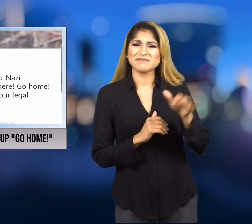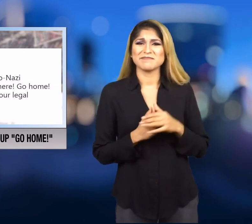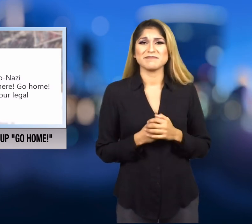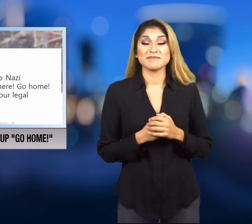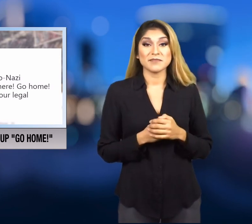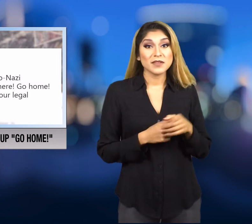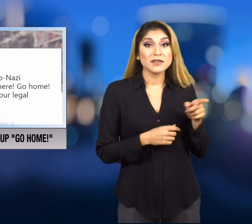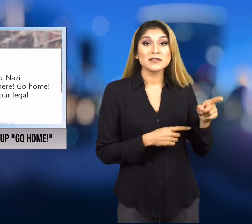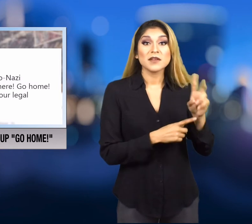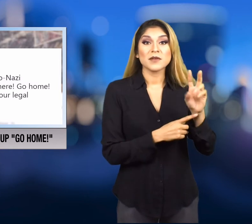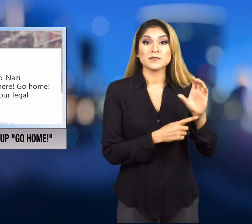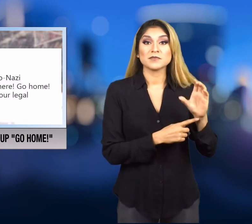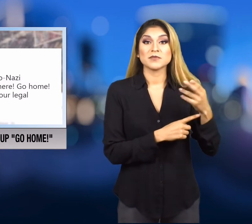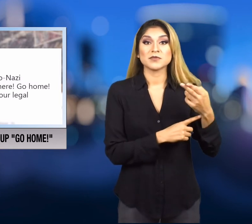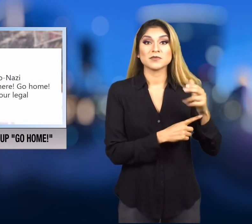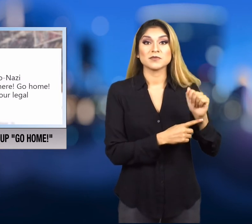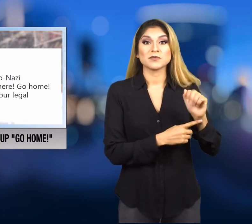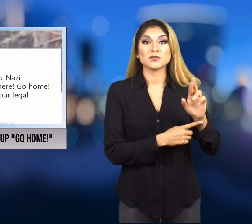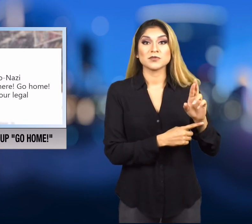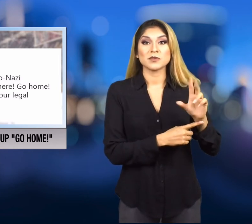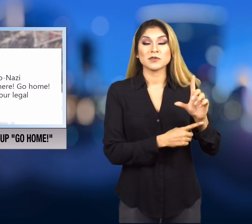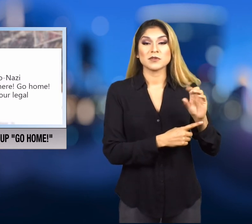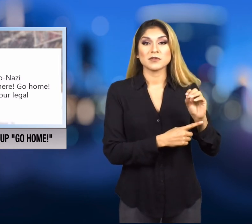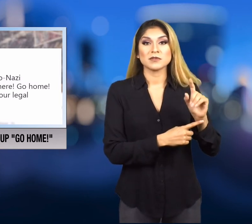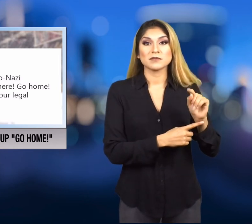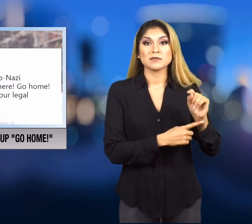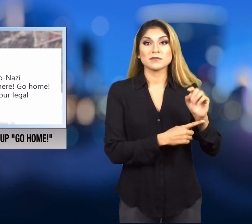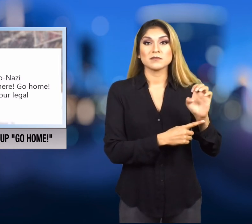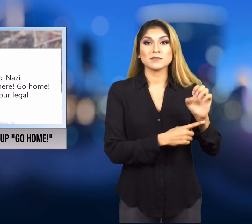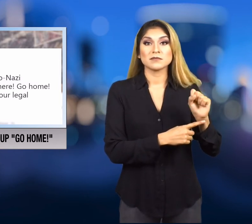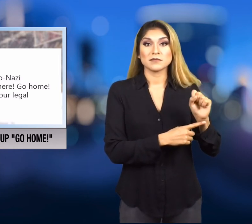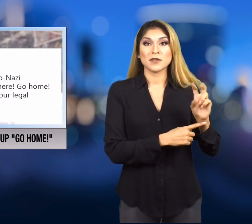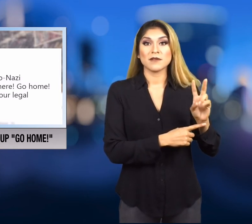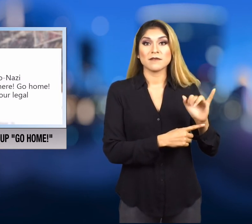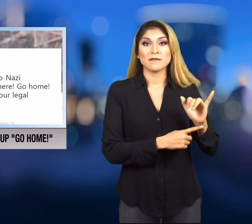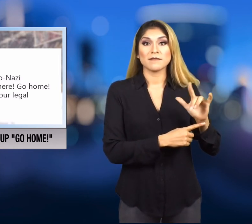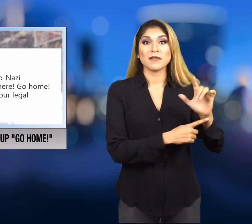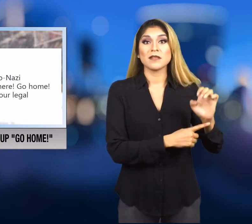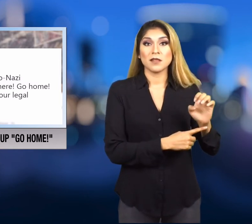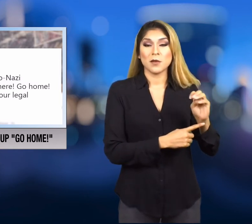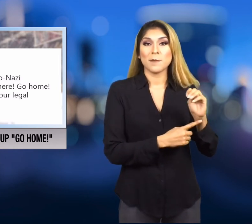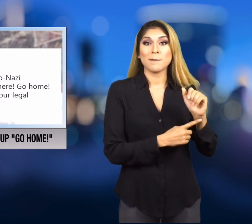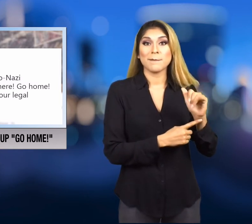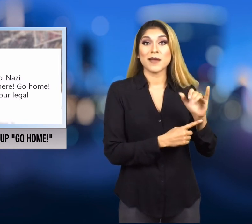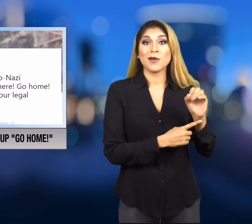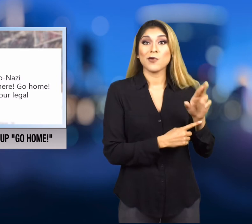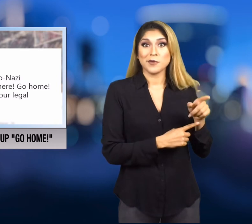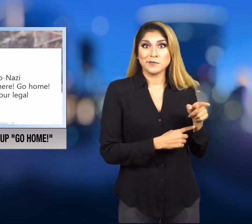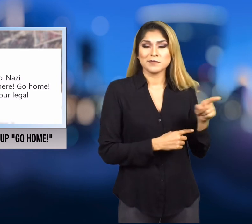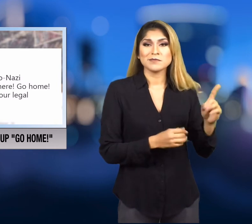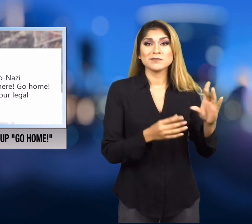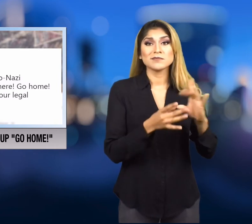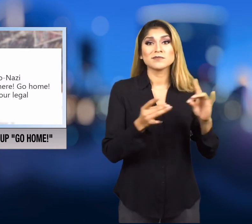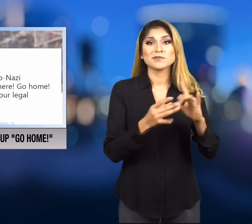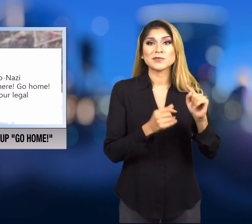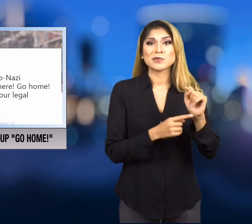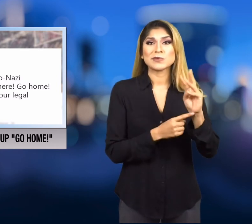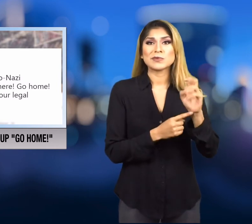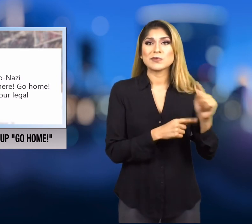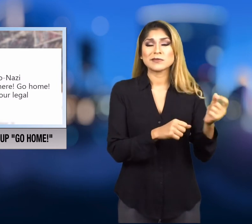Charlottesville's mayor tweeted